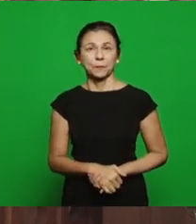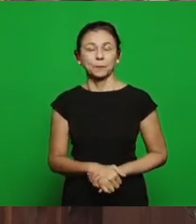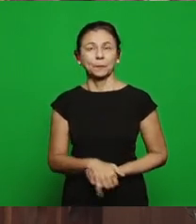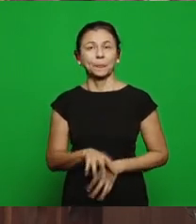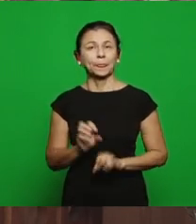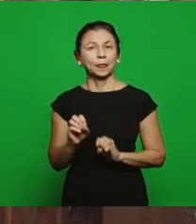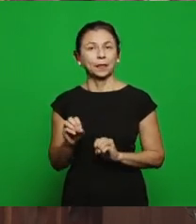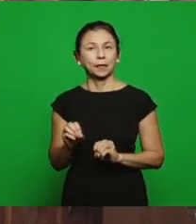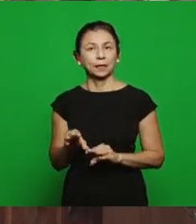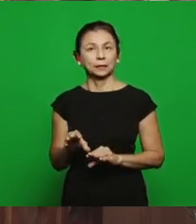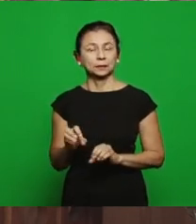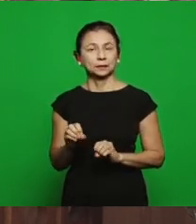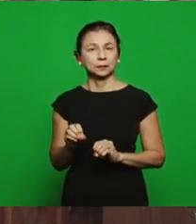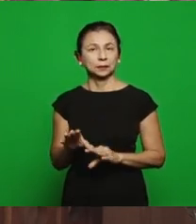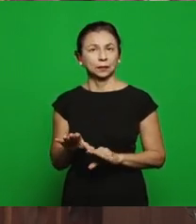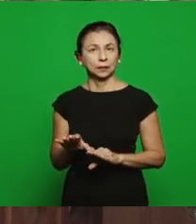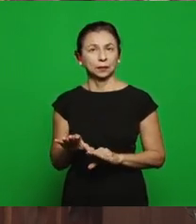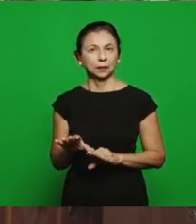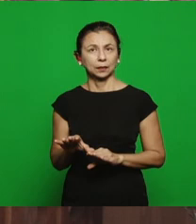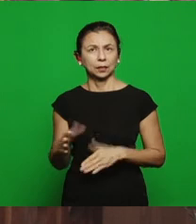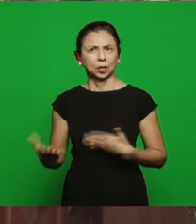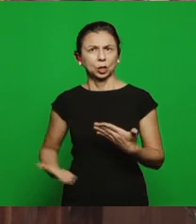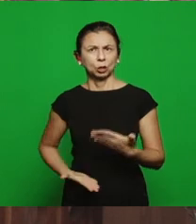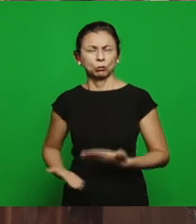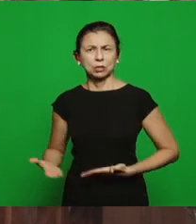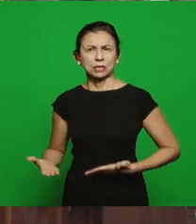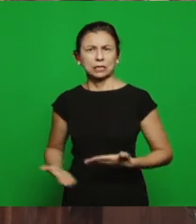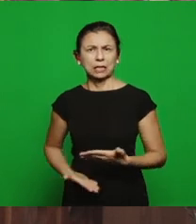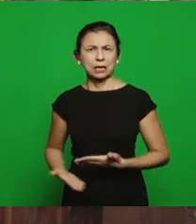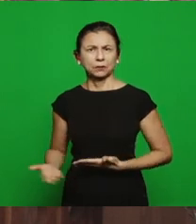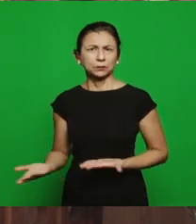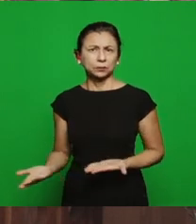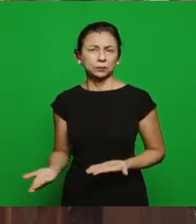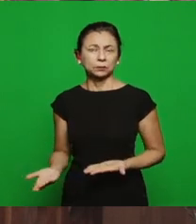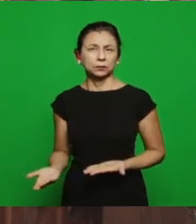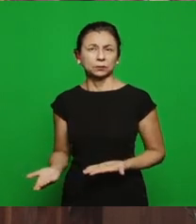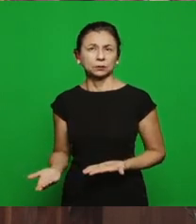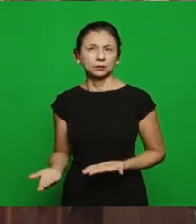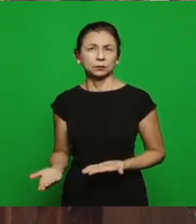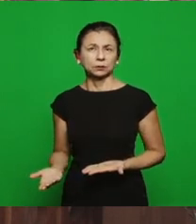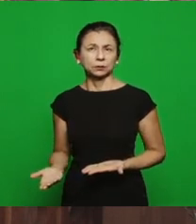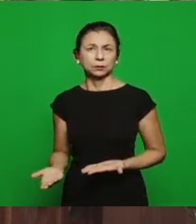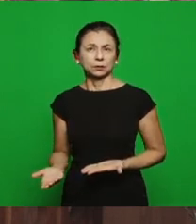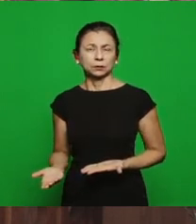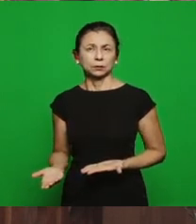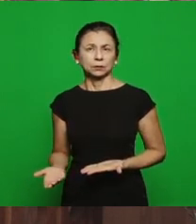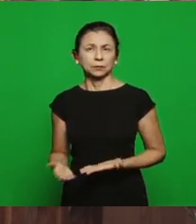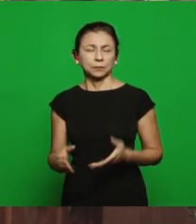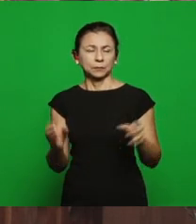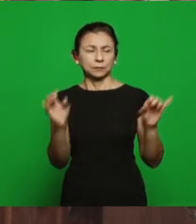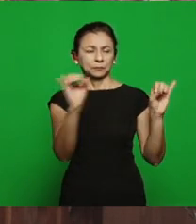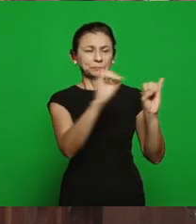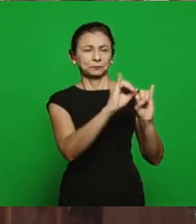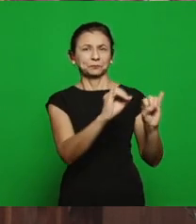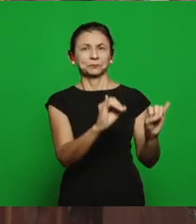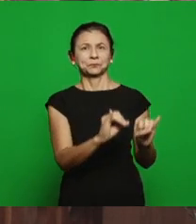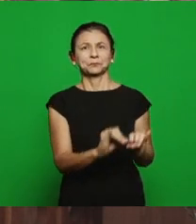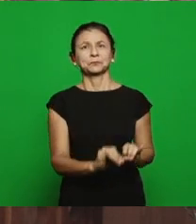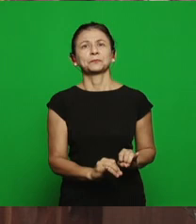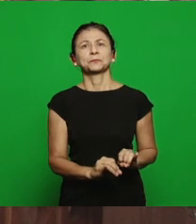My servants to commit sexual immorality and eat things sacrificed to idols, she leaves